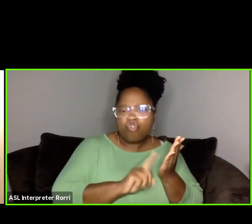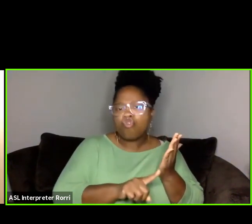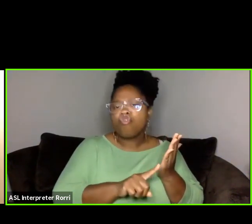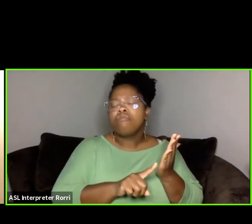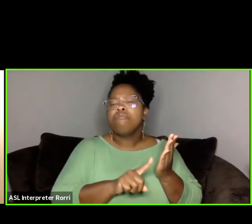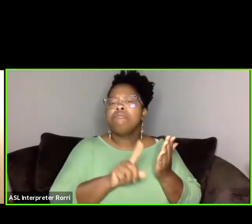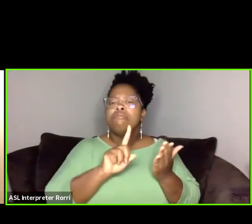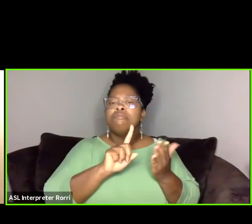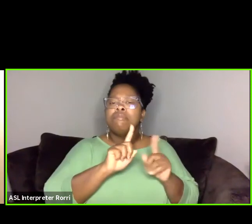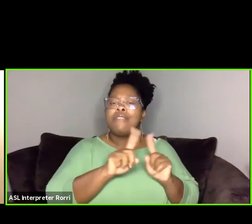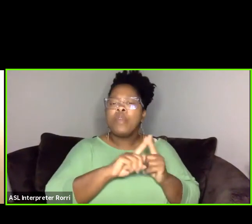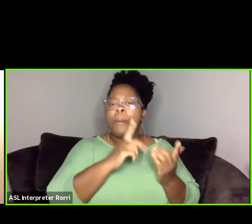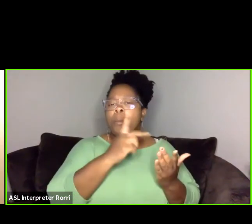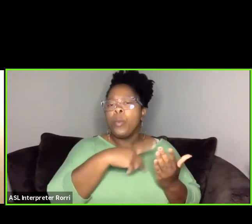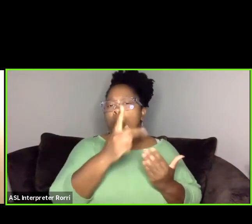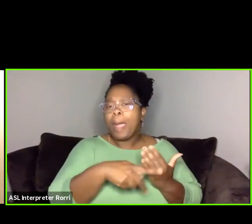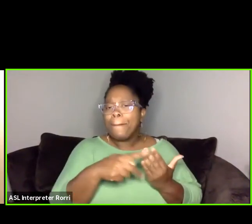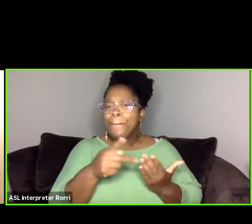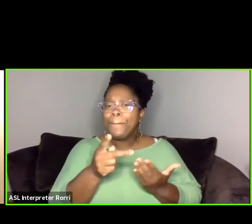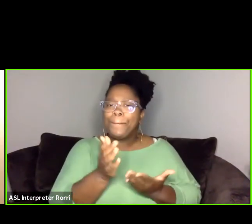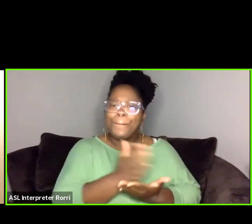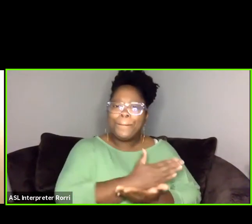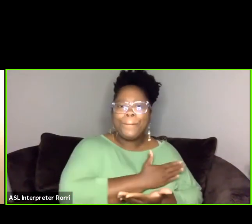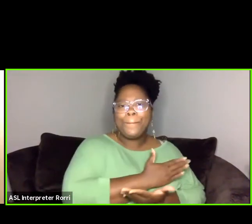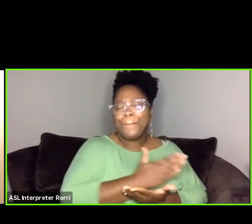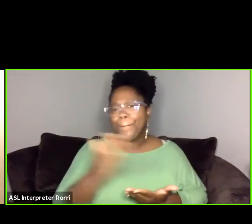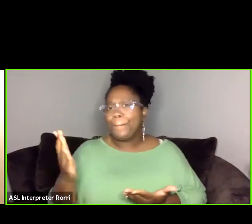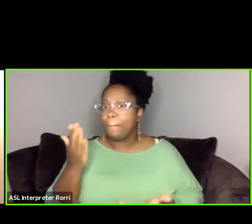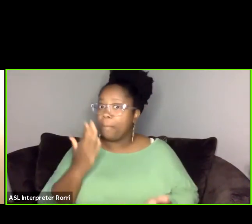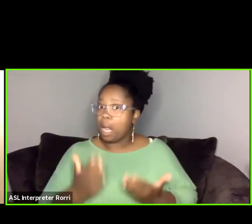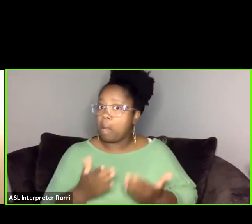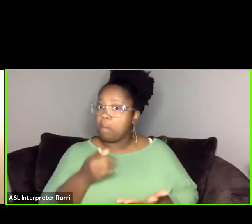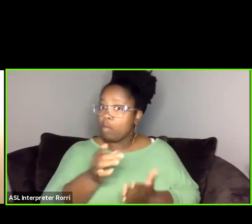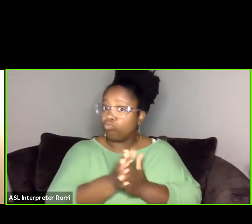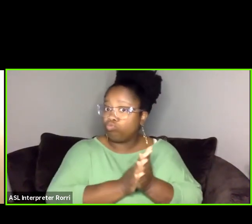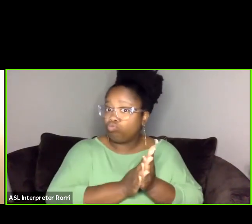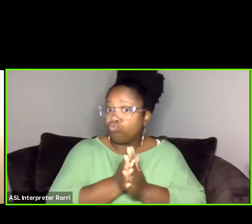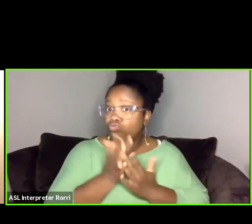of interest to you and look for, you know, instructors.